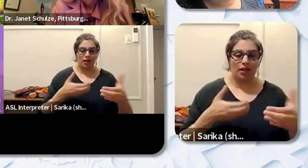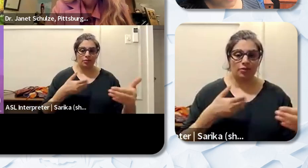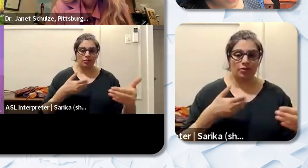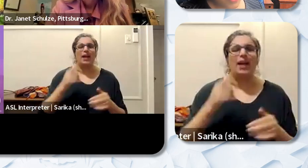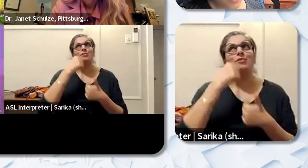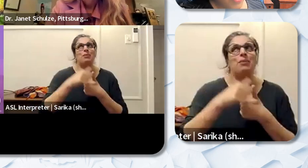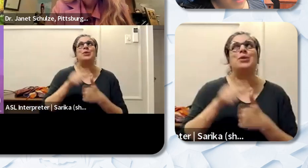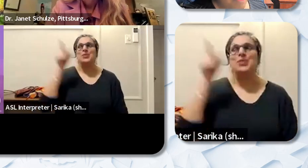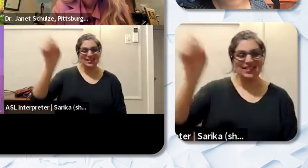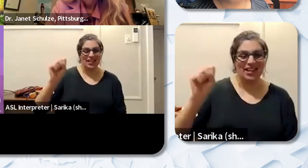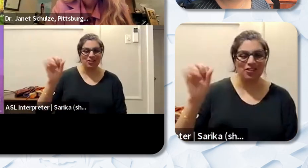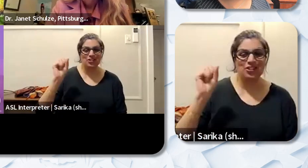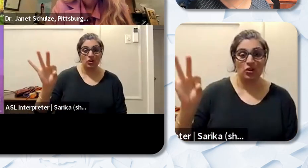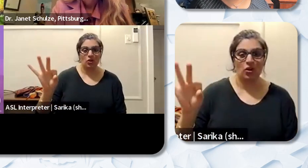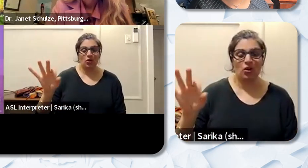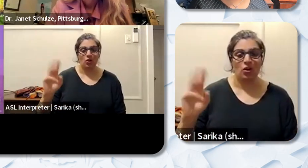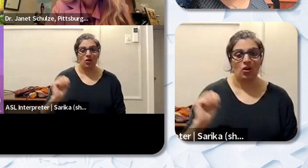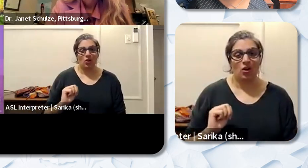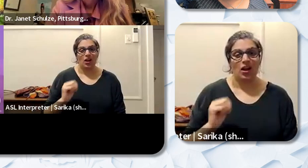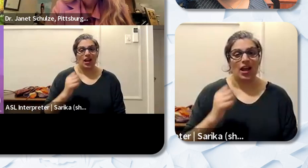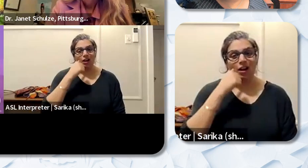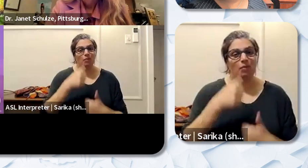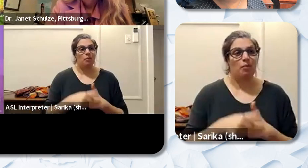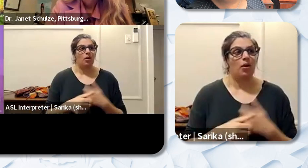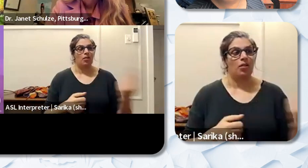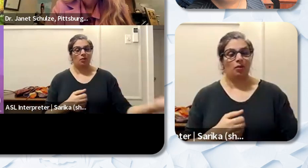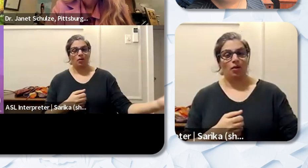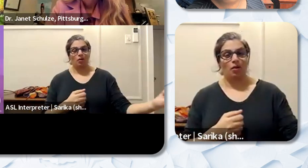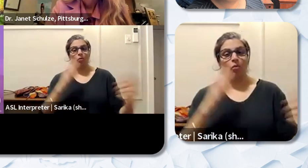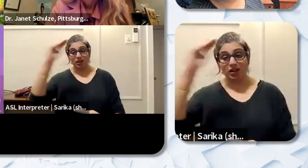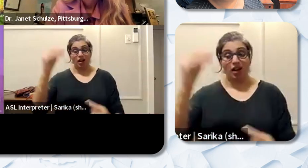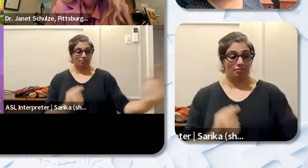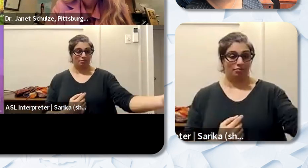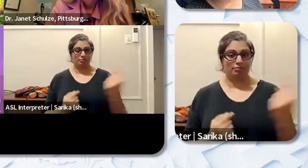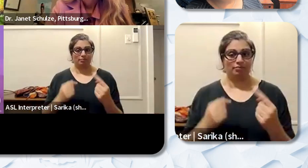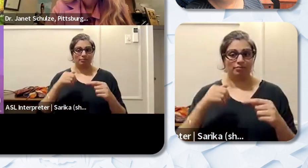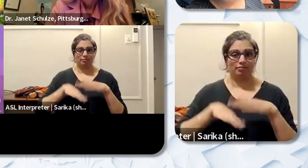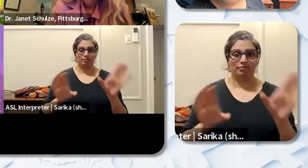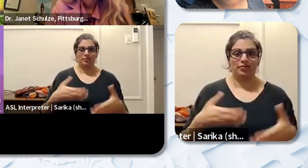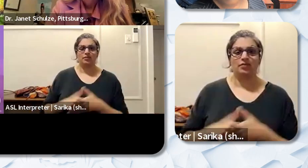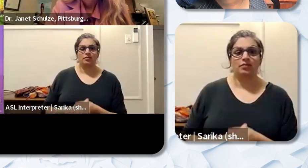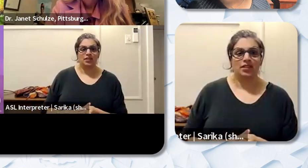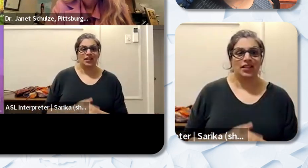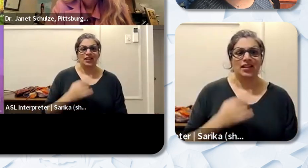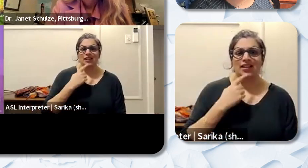remember the Mayor coming to my classroom and he said “Where are the kids?” And I said “These are